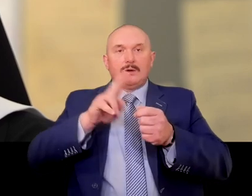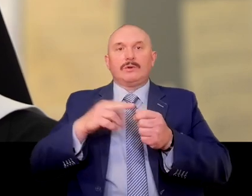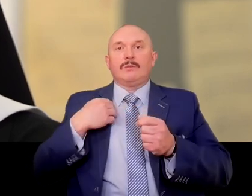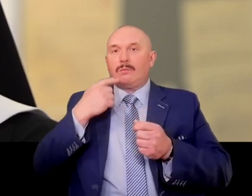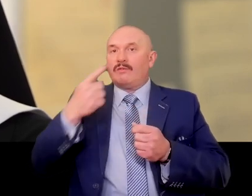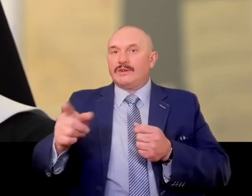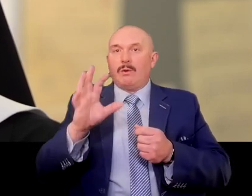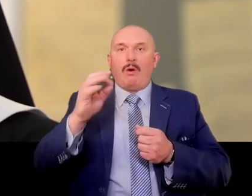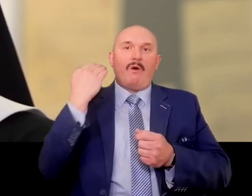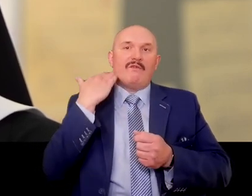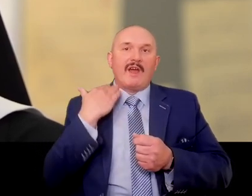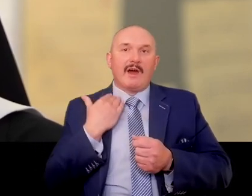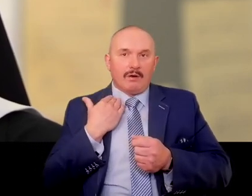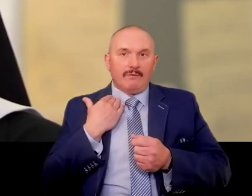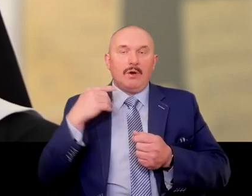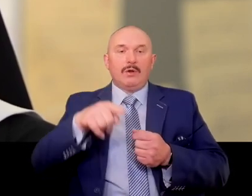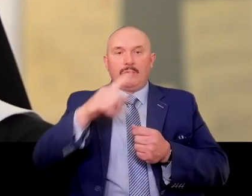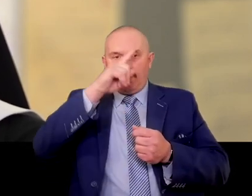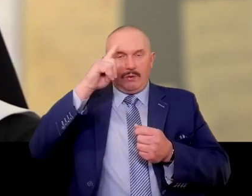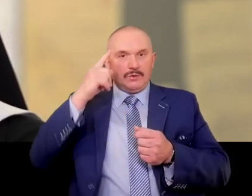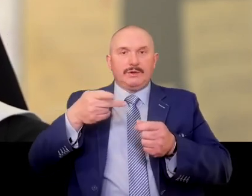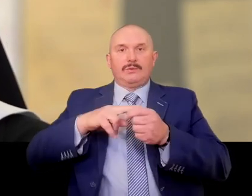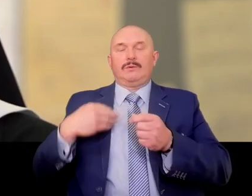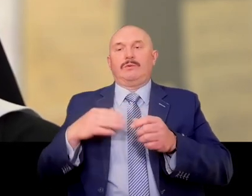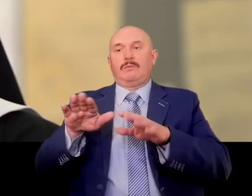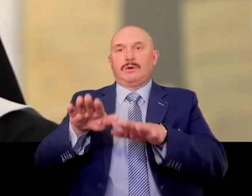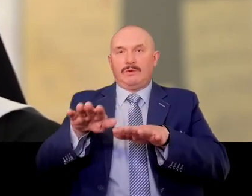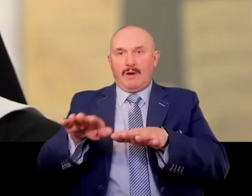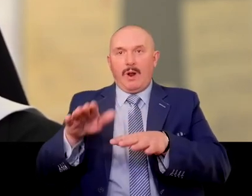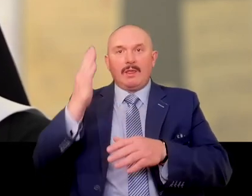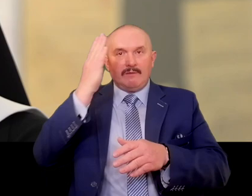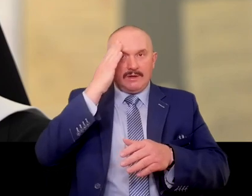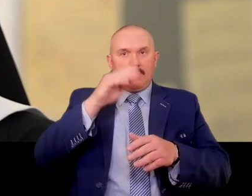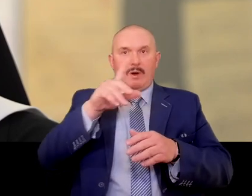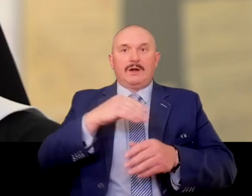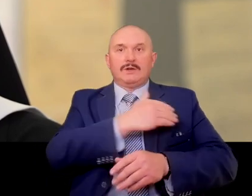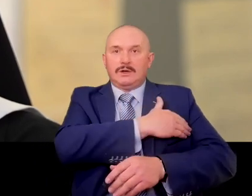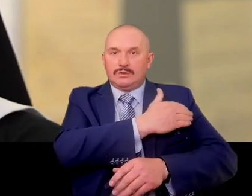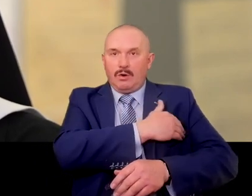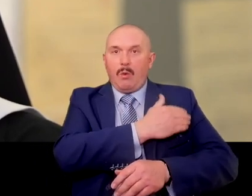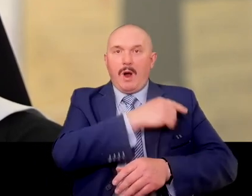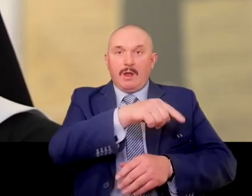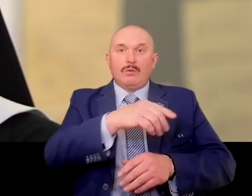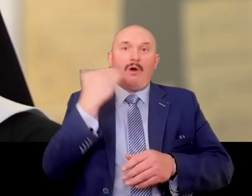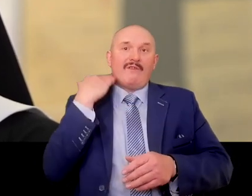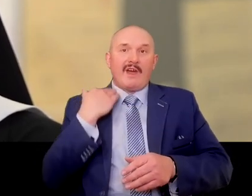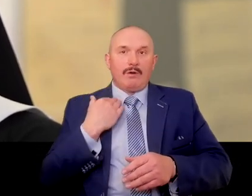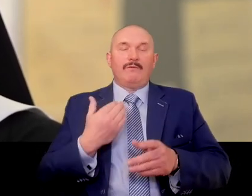and here at the people she stayed with she found out that the educational institution that existed